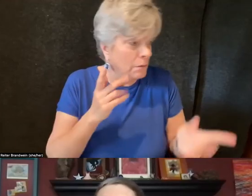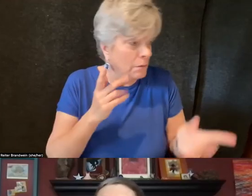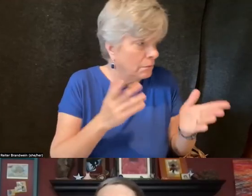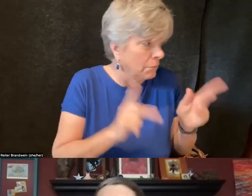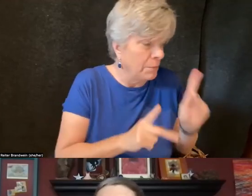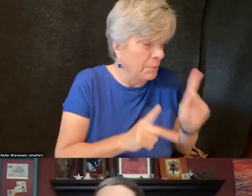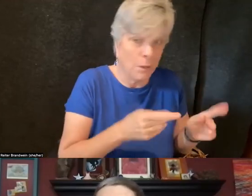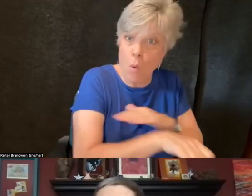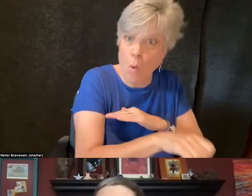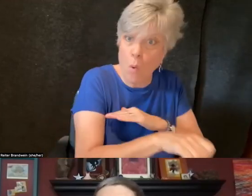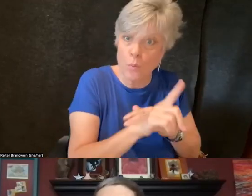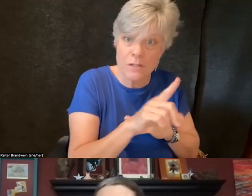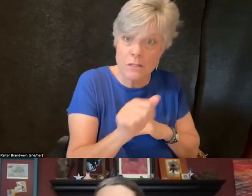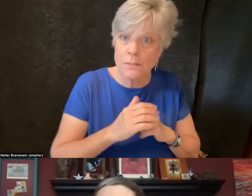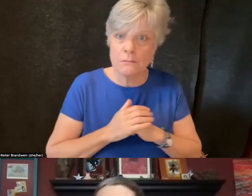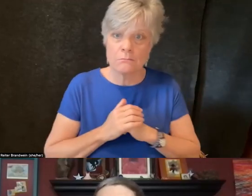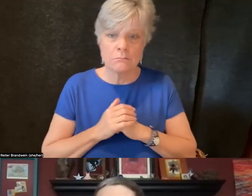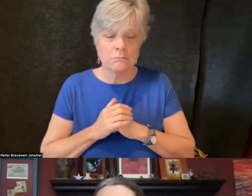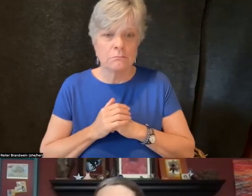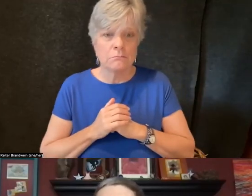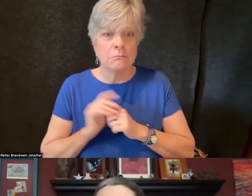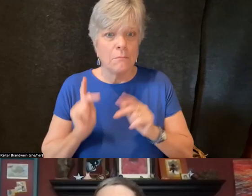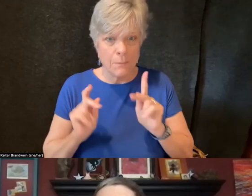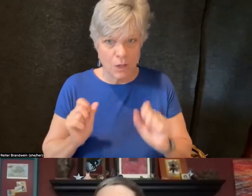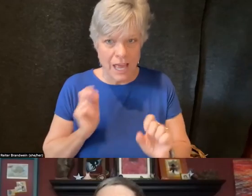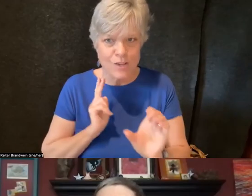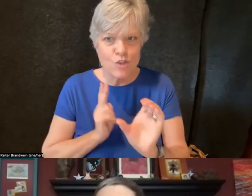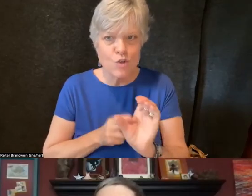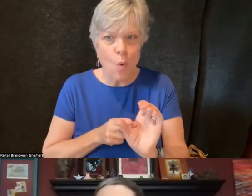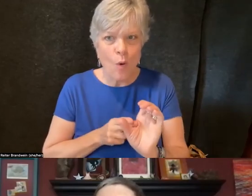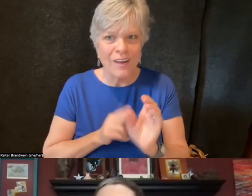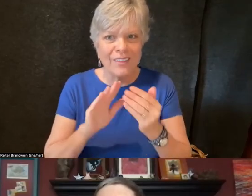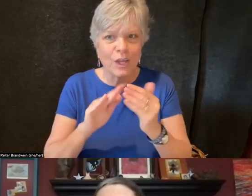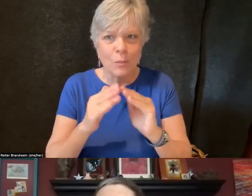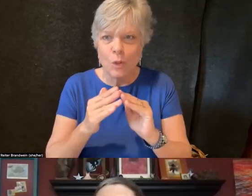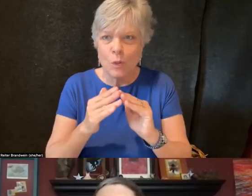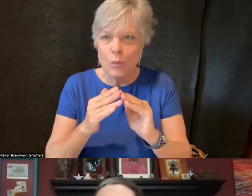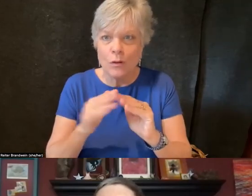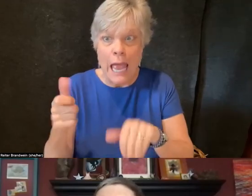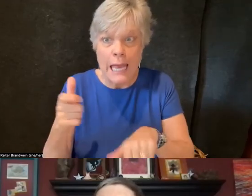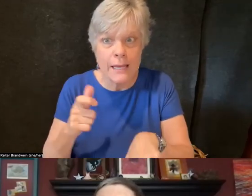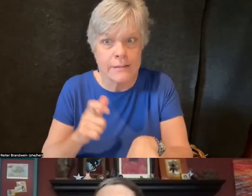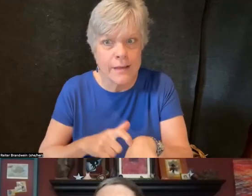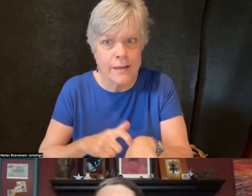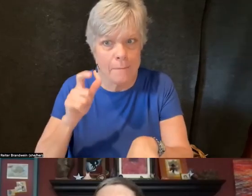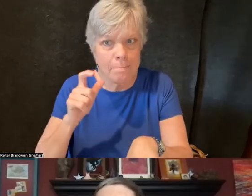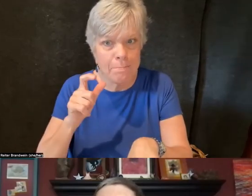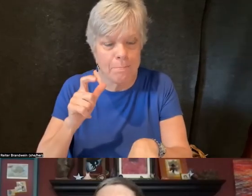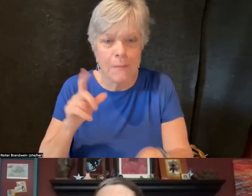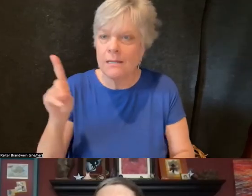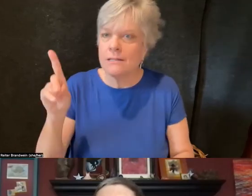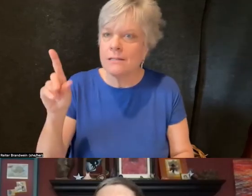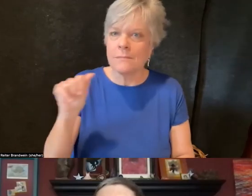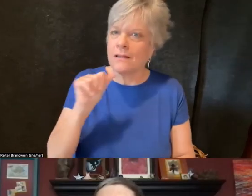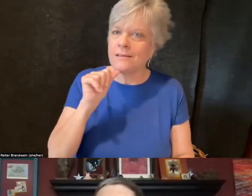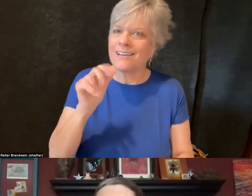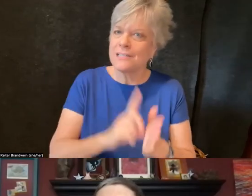People can join the community at any time. Disability does not discriminate in that sense.